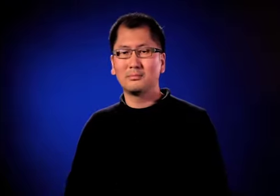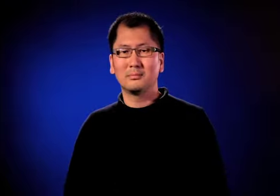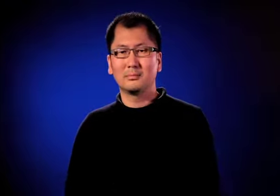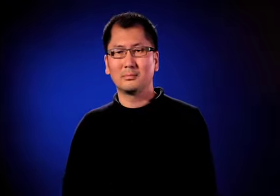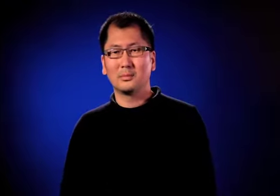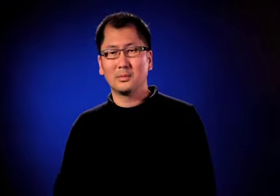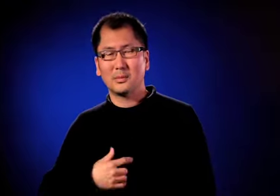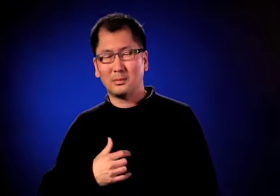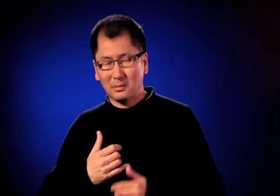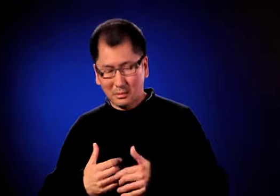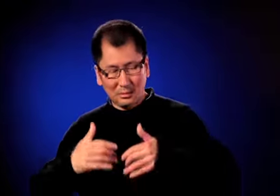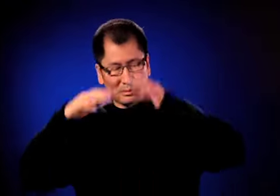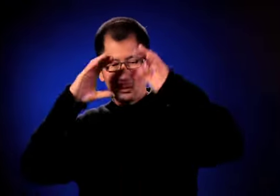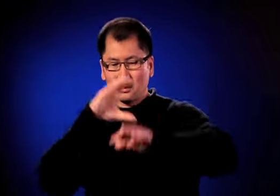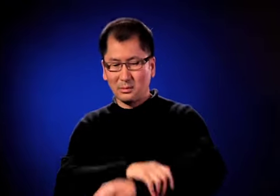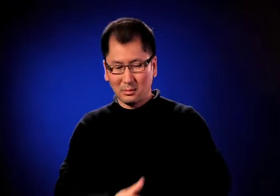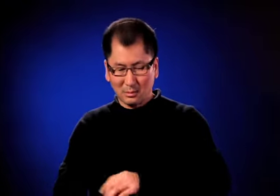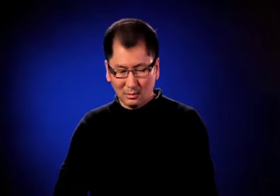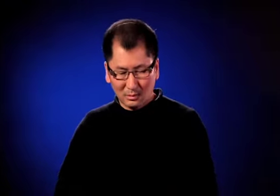But they did not let my wife know.